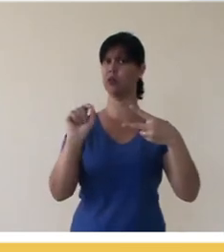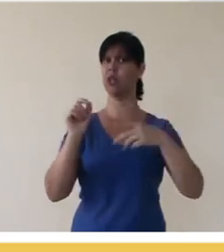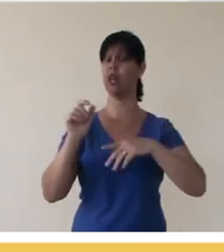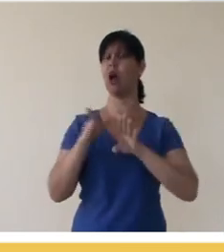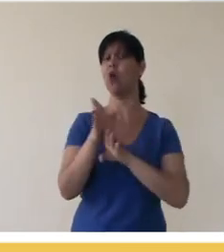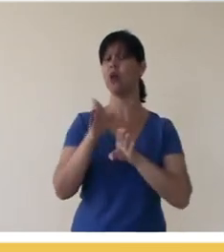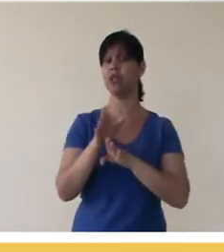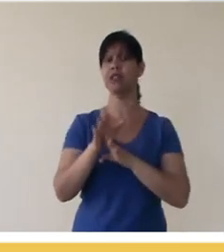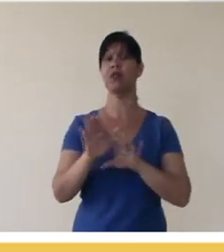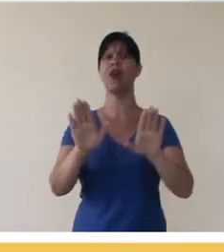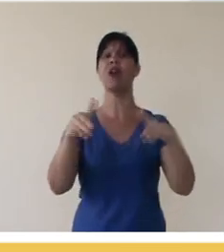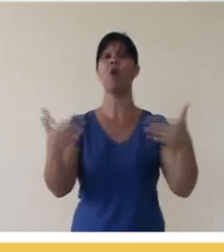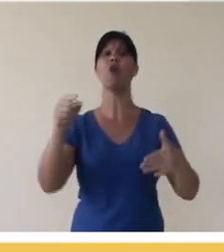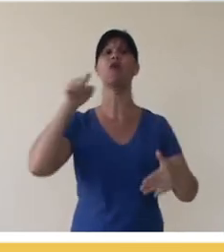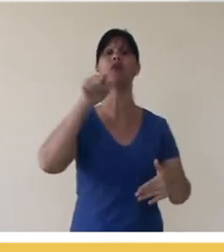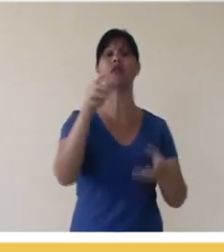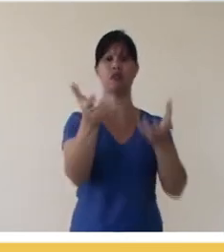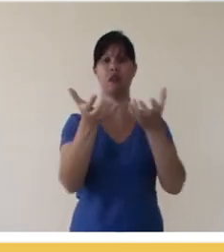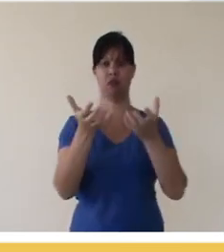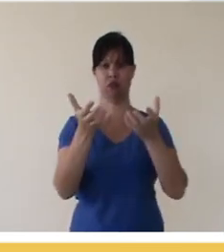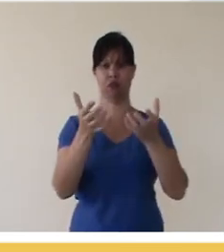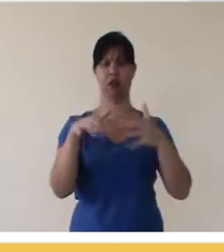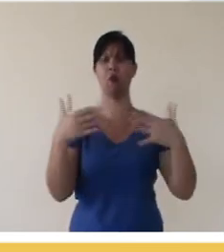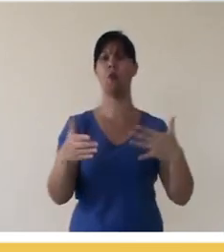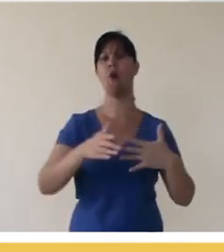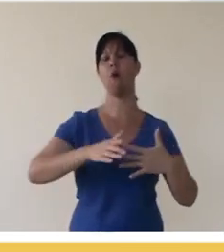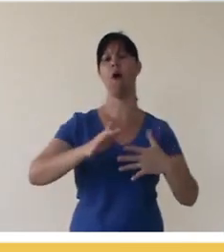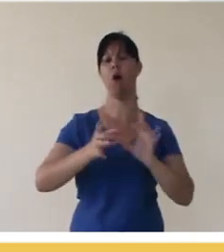if you know what license you want to use, let's say you have a